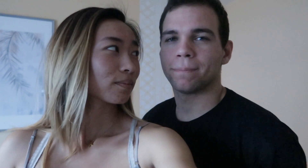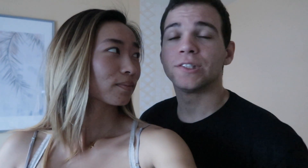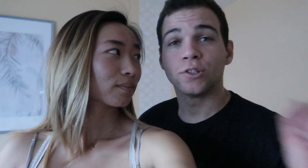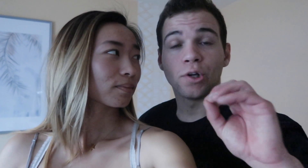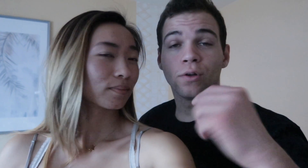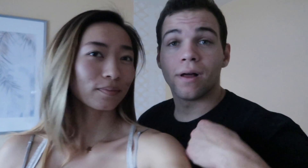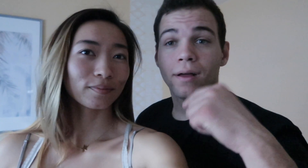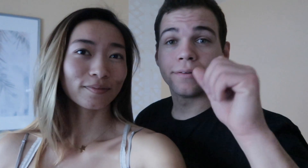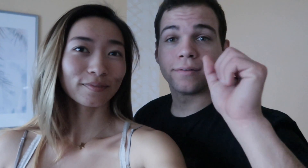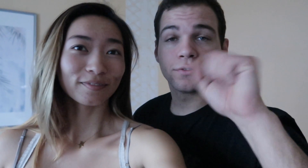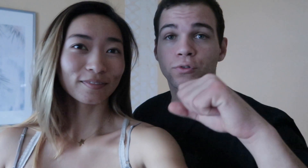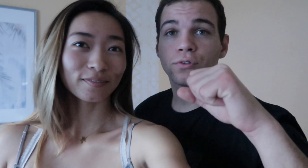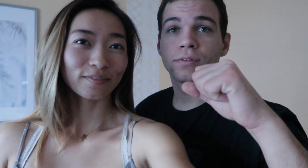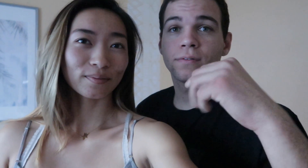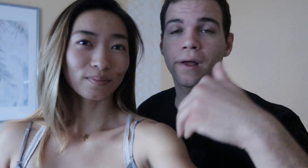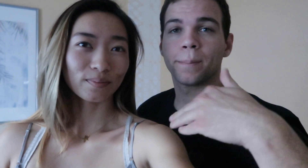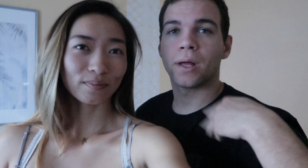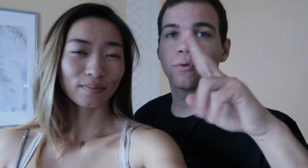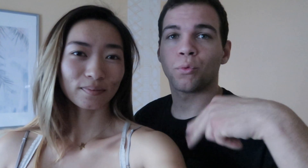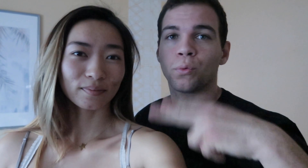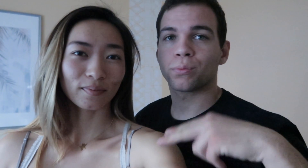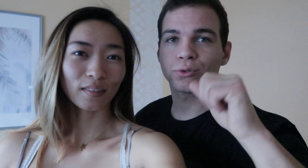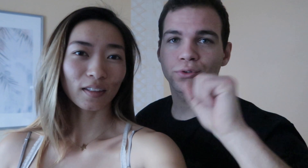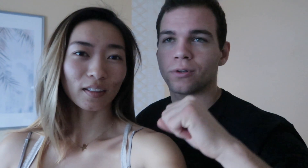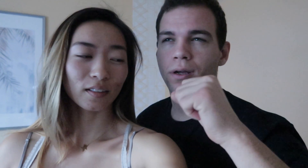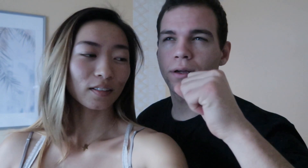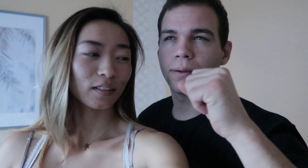yep so I worked at my normal job